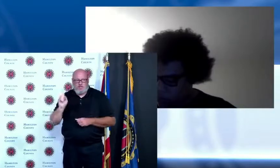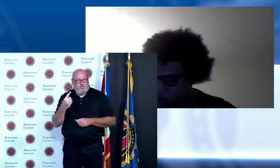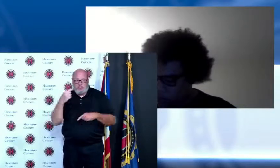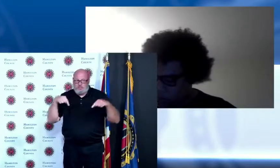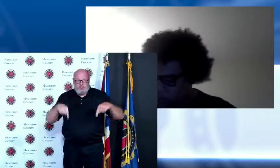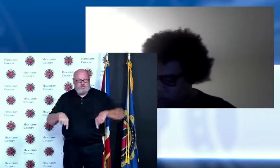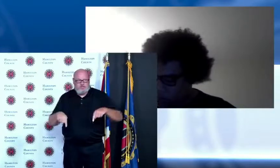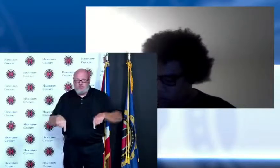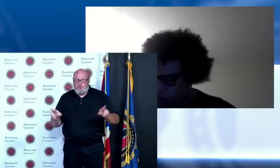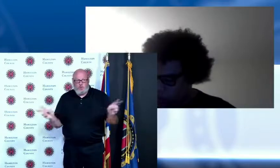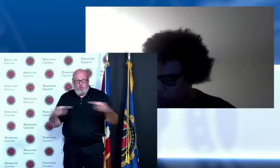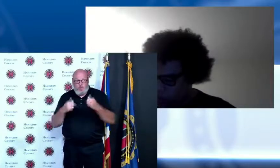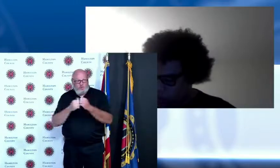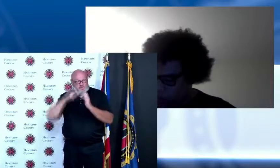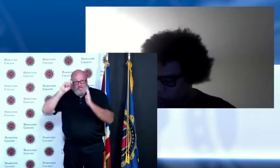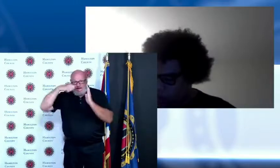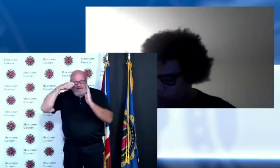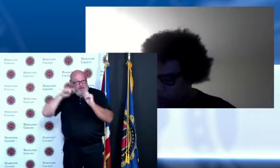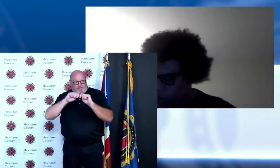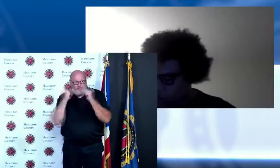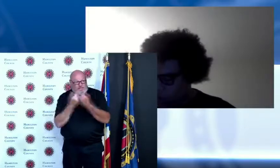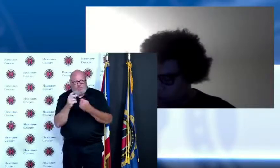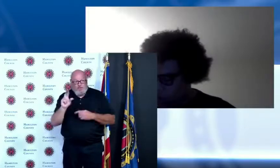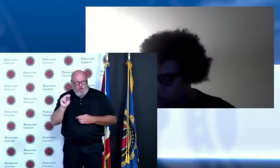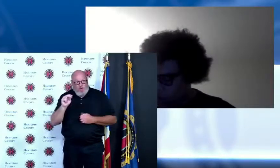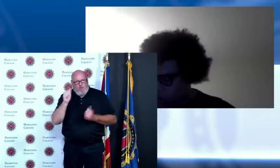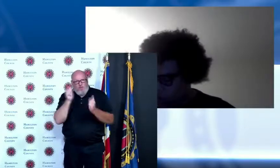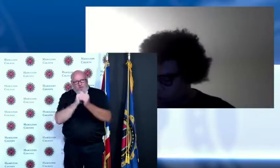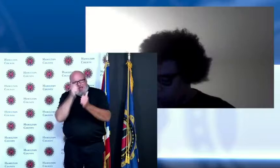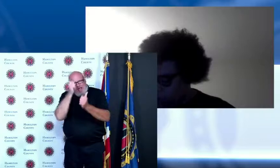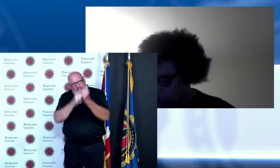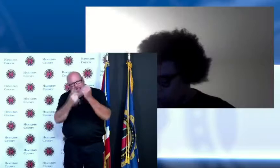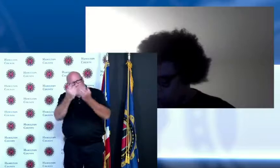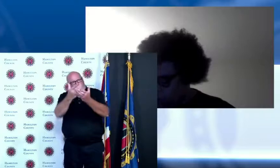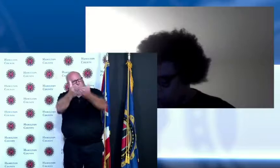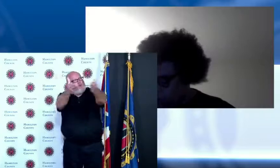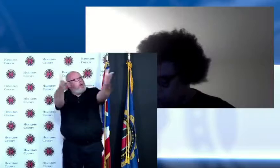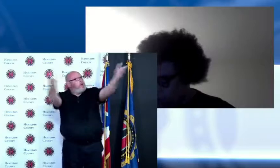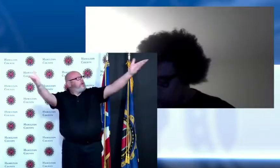we're going to do our part and they did and so I think it in some ways has brought this community